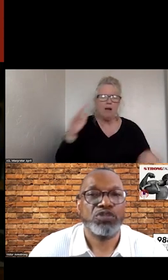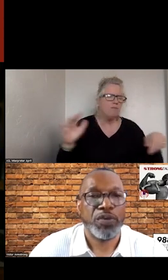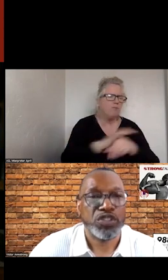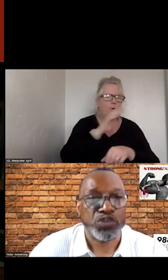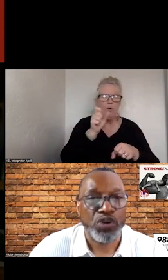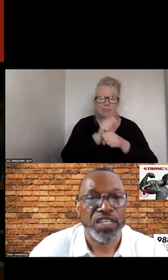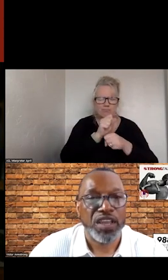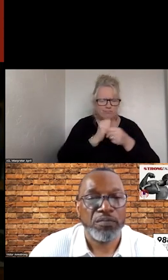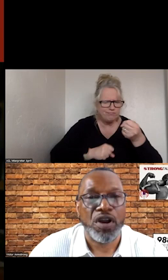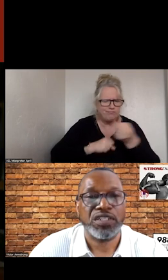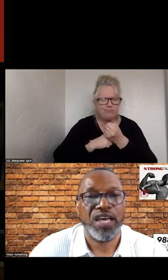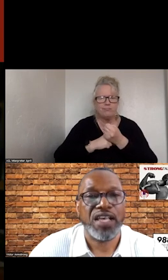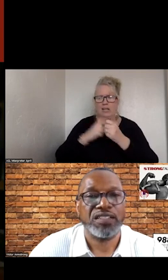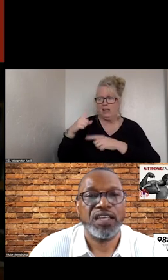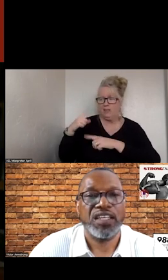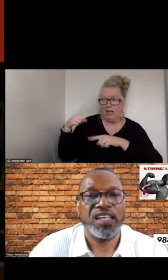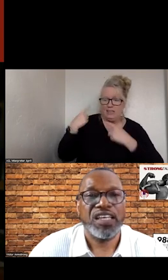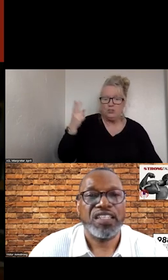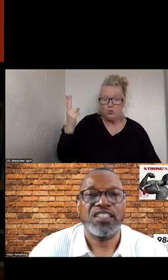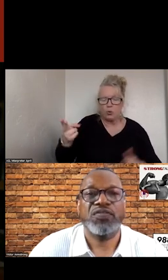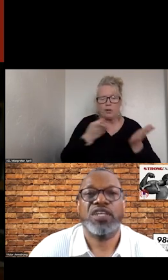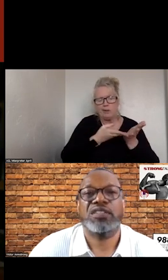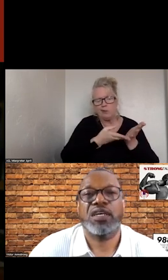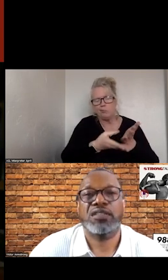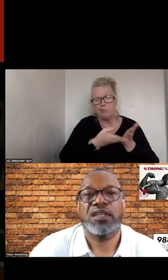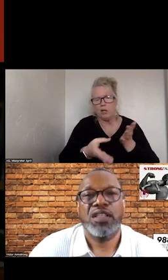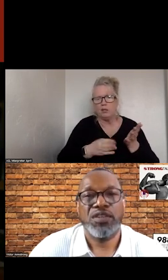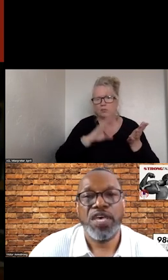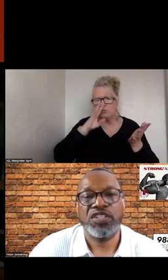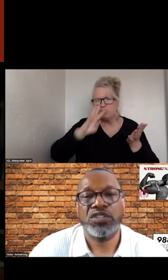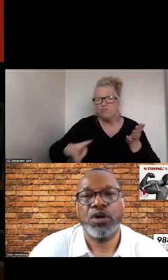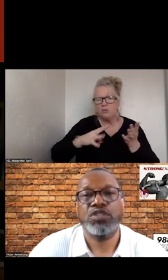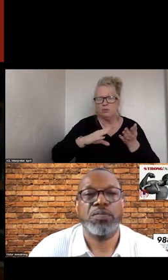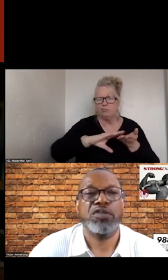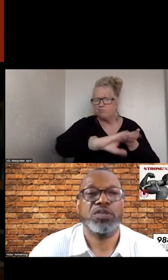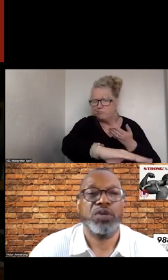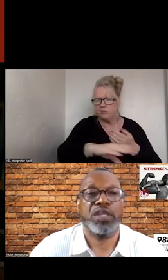THOSE THAT ARE MARGINALIZED, THE MESSAGE THOSE COMMUNITIES WILL